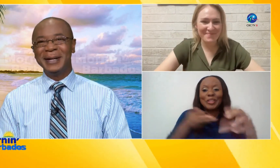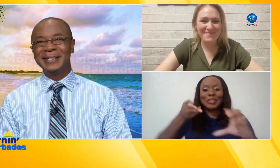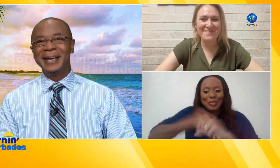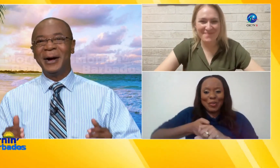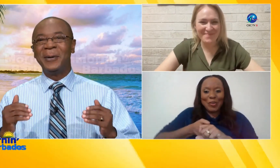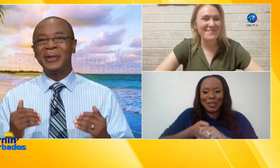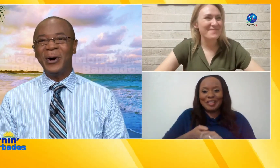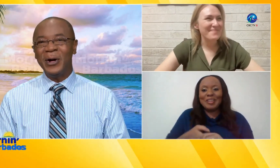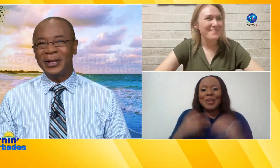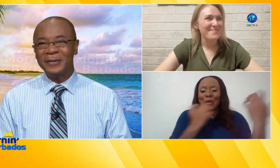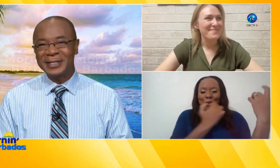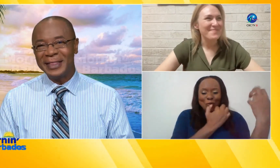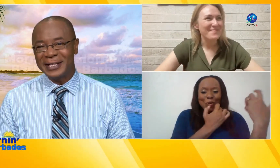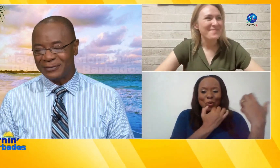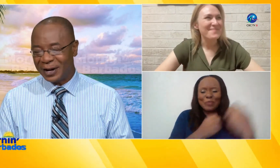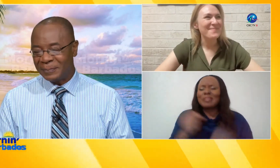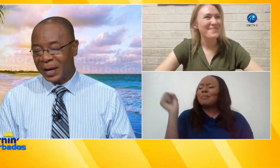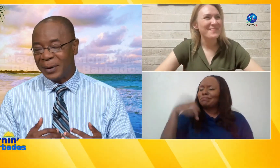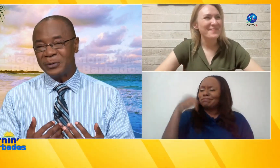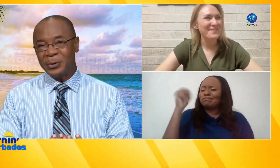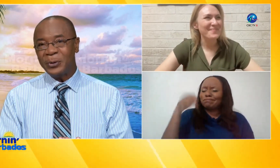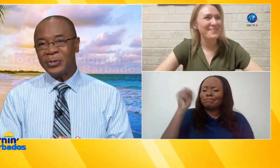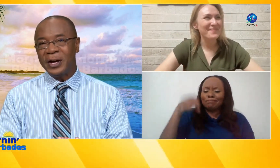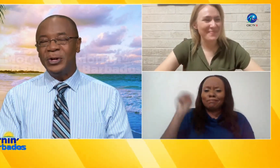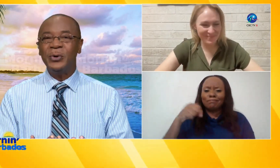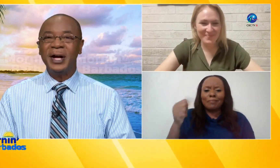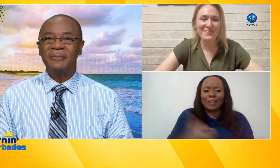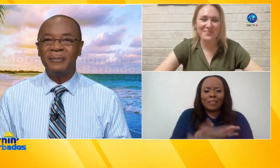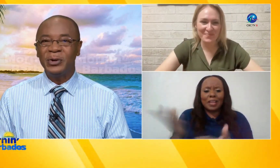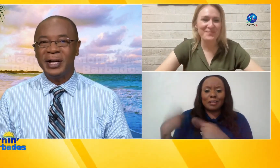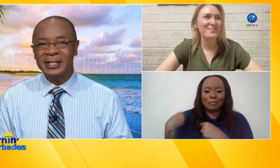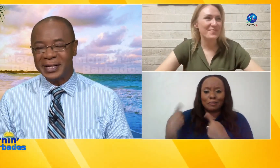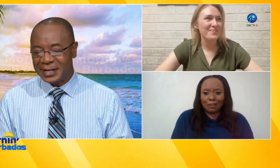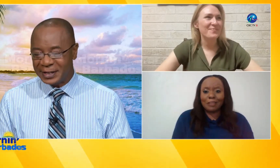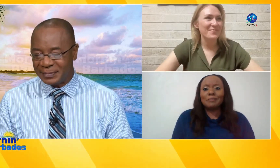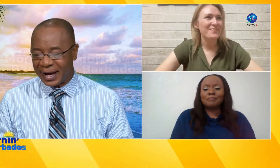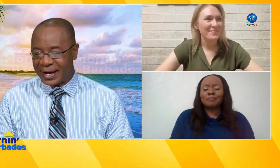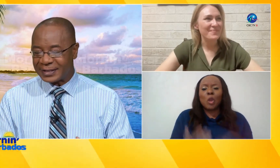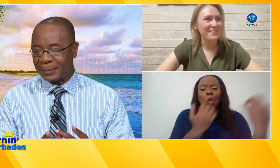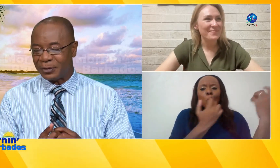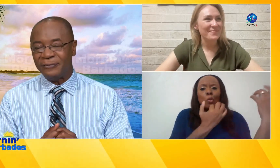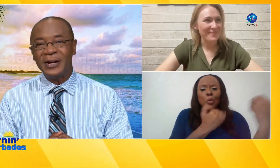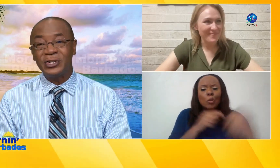agreement with all that you've said thus far but Ruth you come from the United Kingdom as a